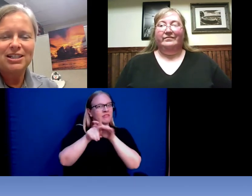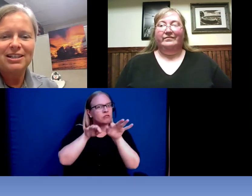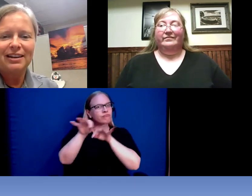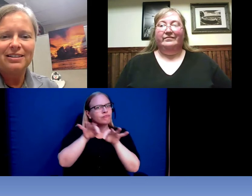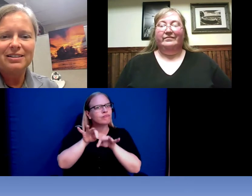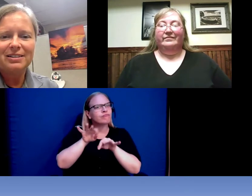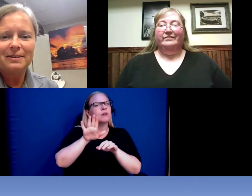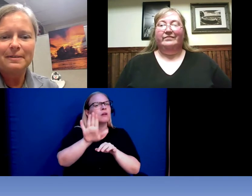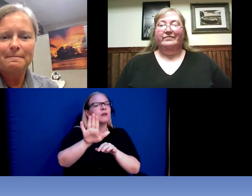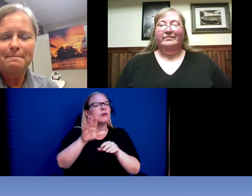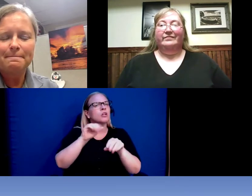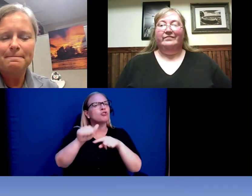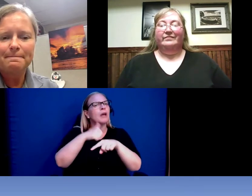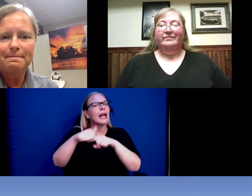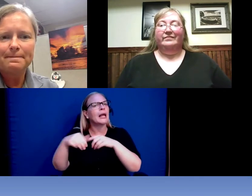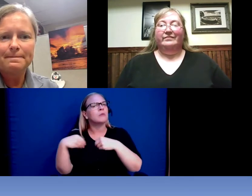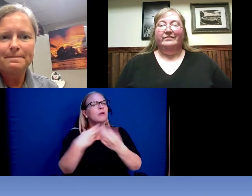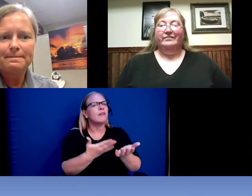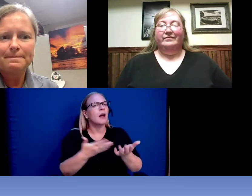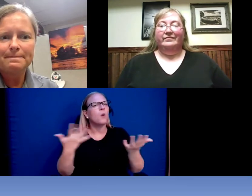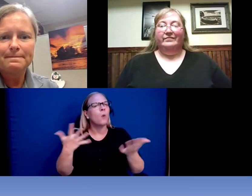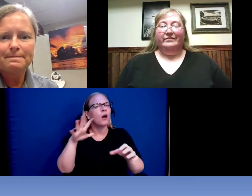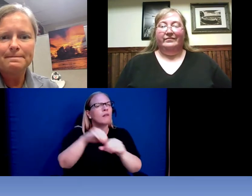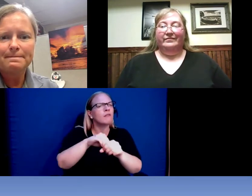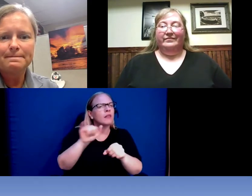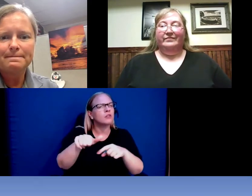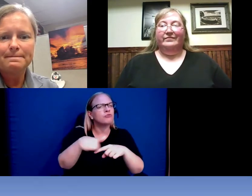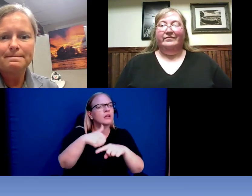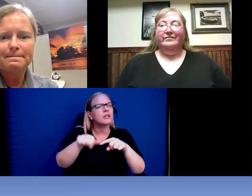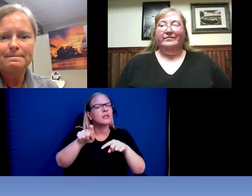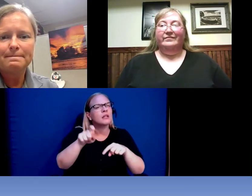does?